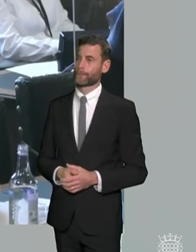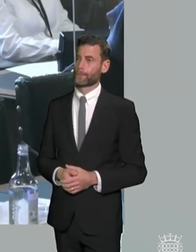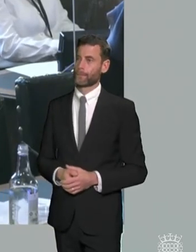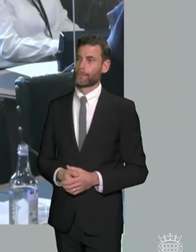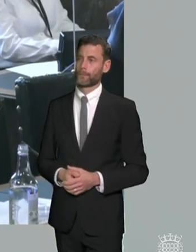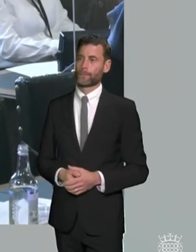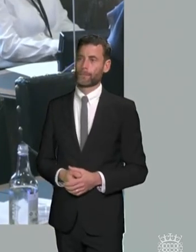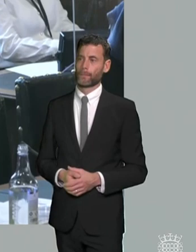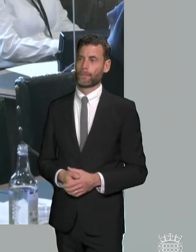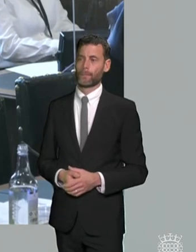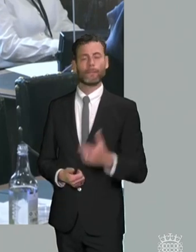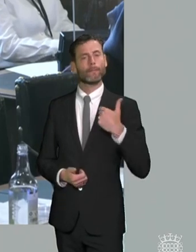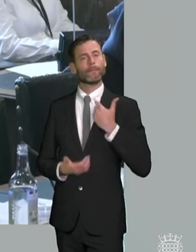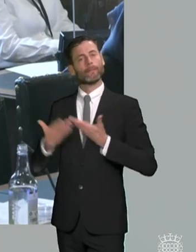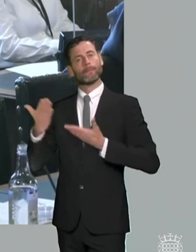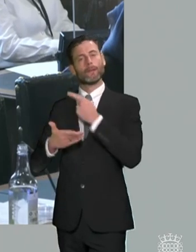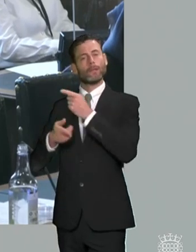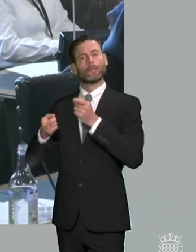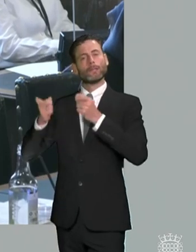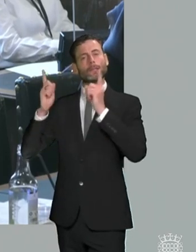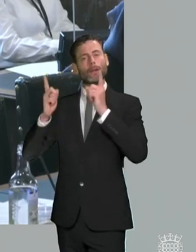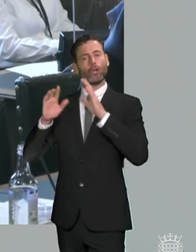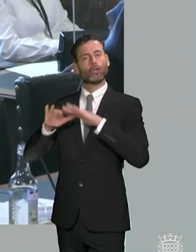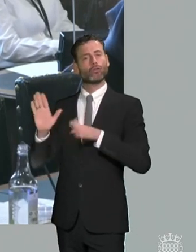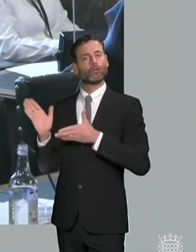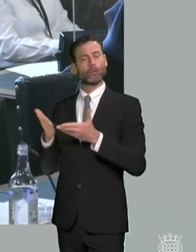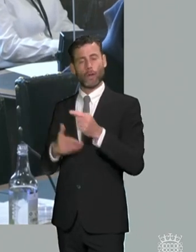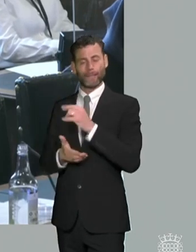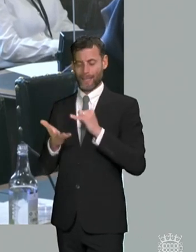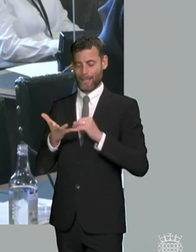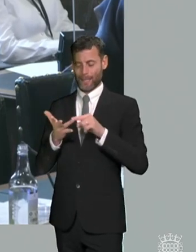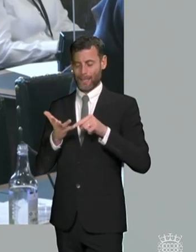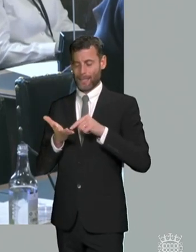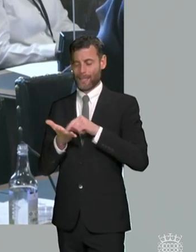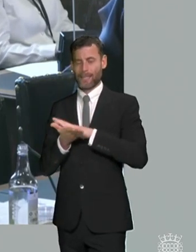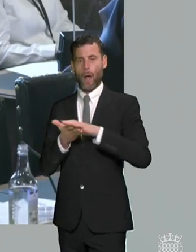with my director of children's services at south end city council one of the one of the criticisms